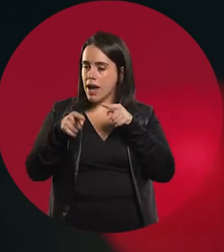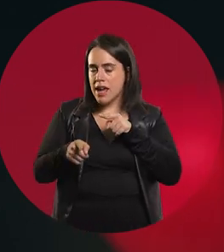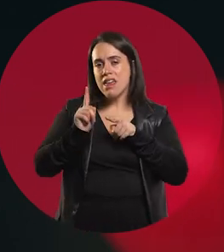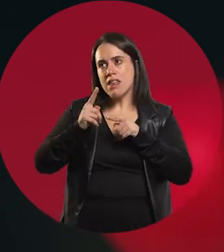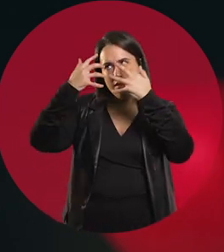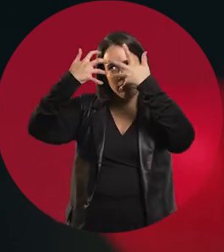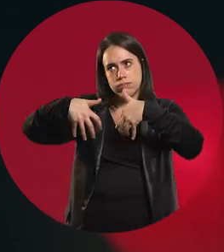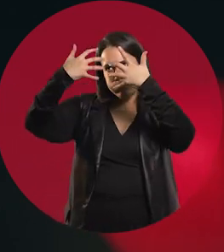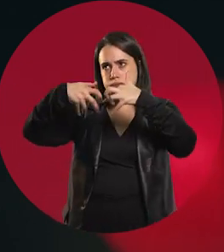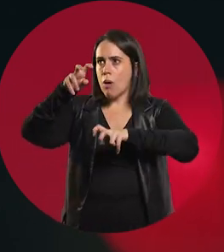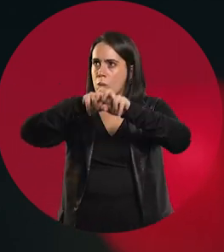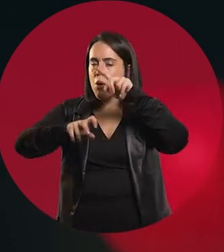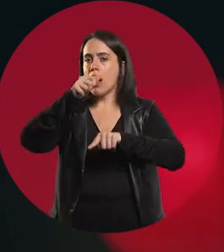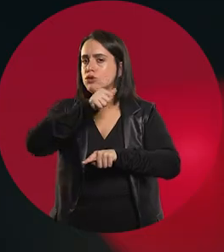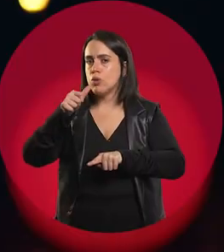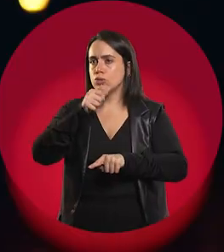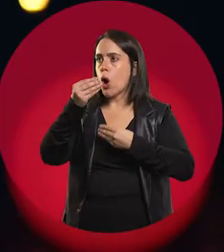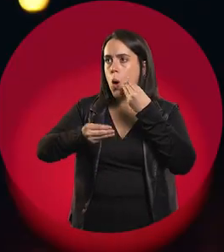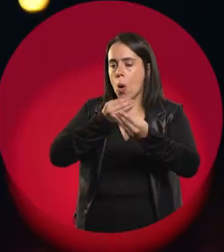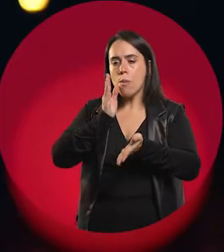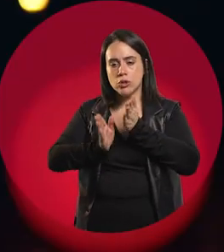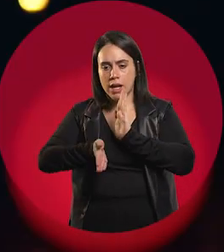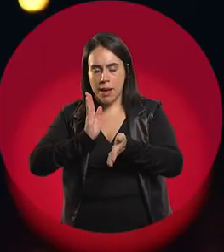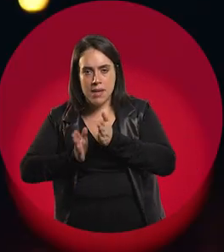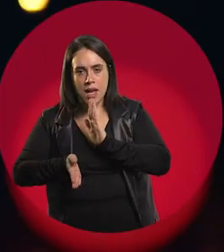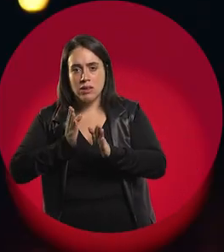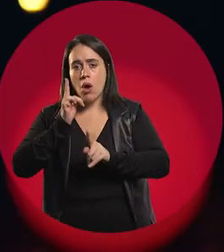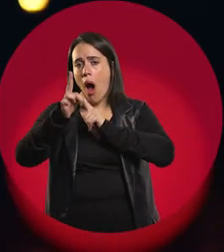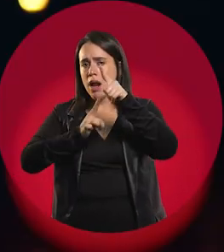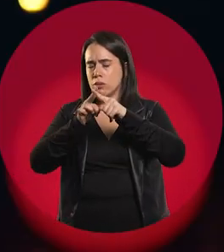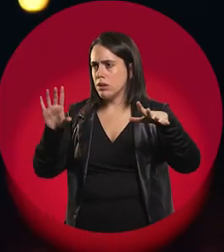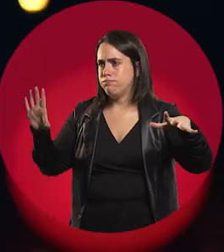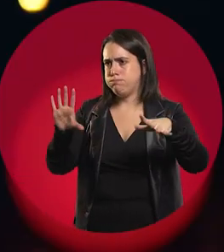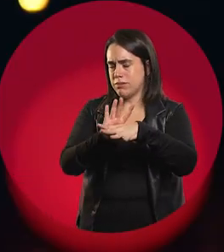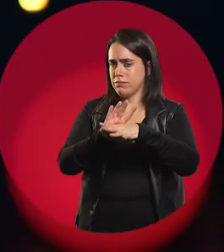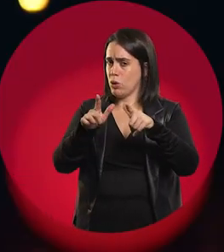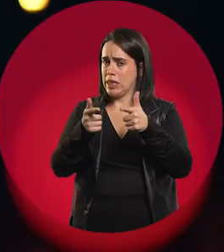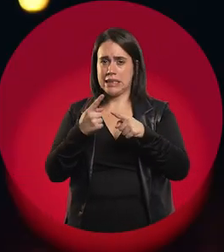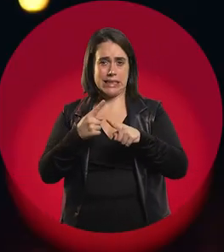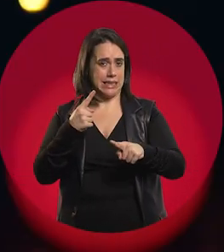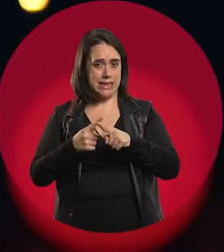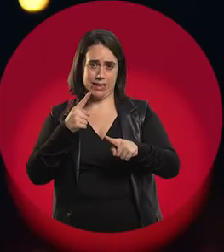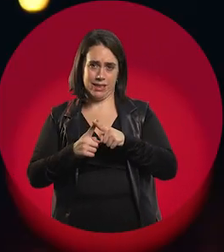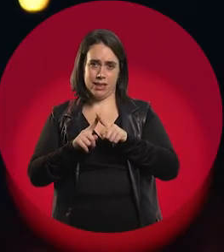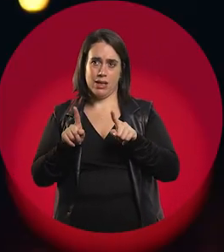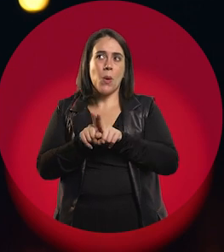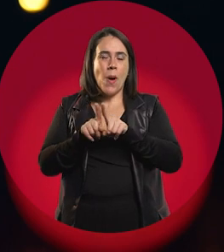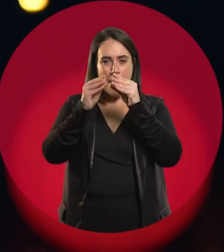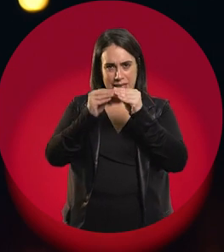reasoning, clinical reasoning. Clinical reasoning is not an exact reasoning, it's not maths,